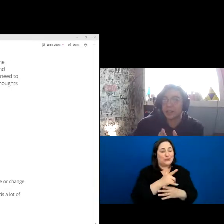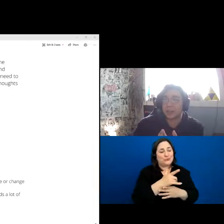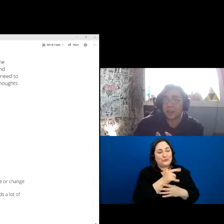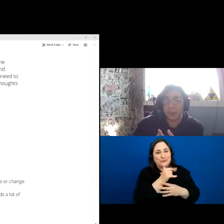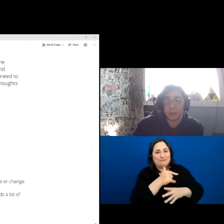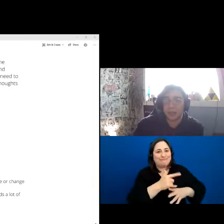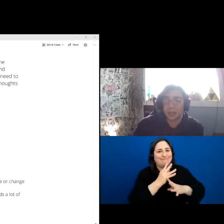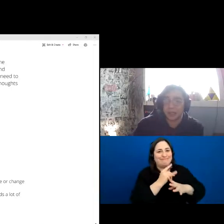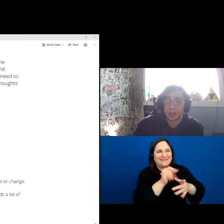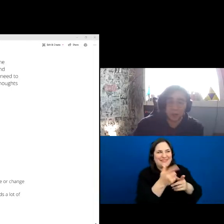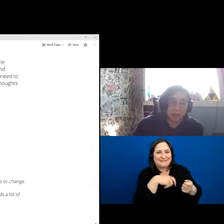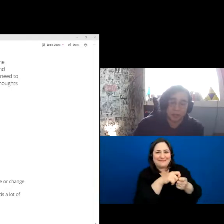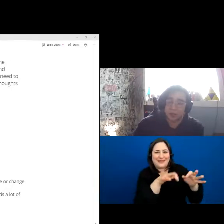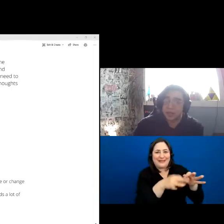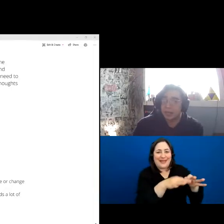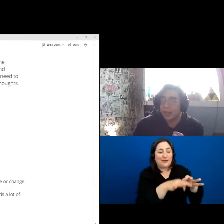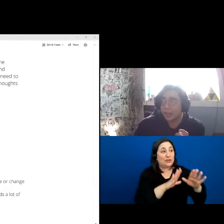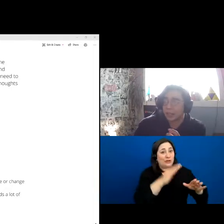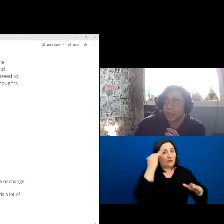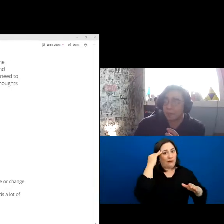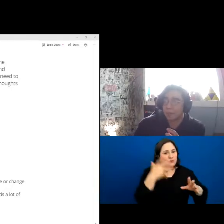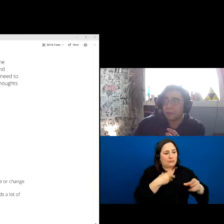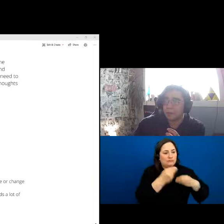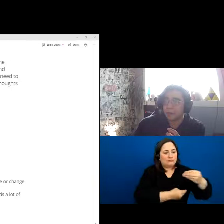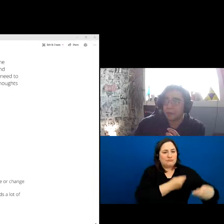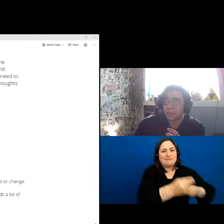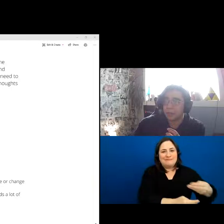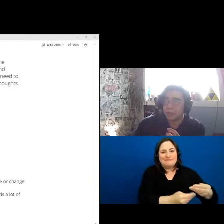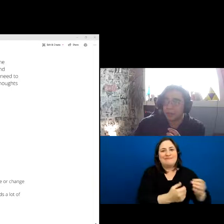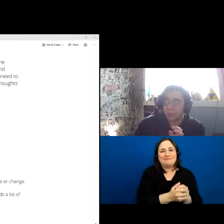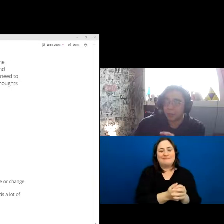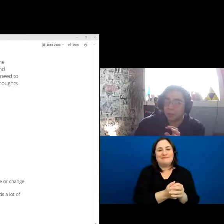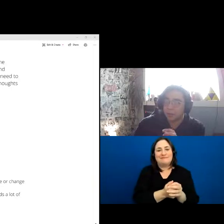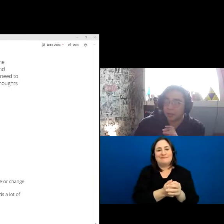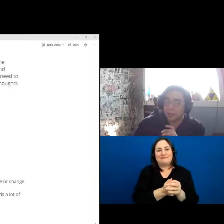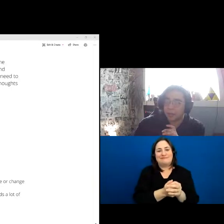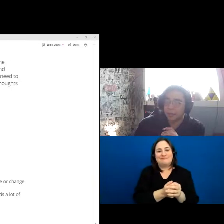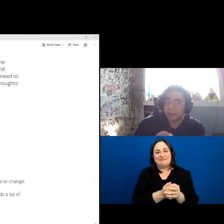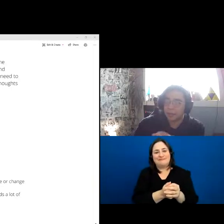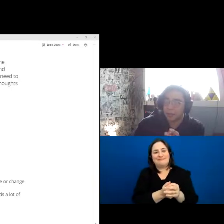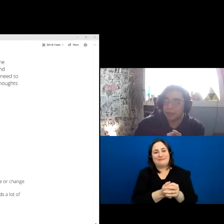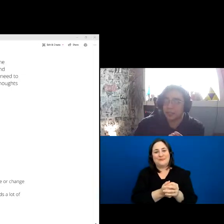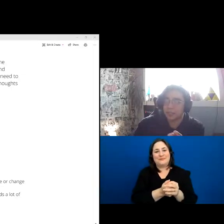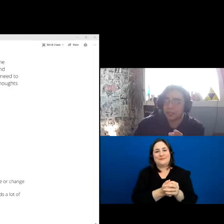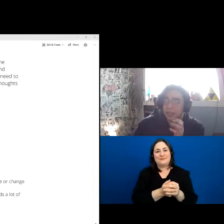their knowledge with the next generation, and for anyone a little more in a Western sense,